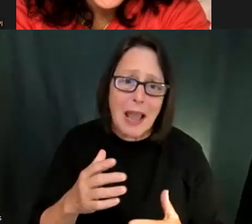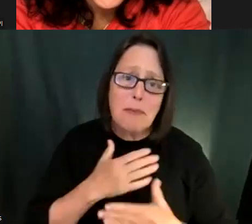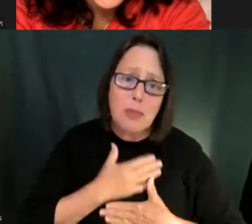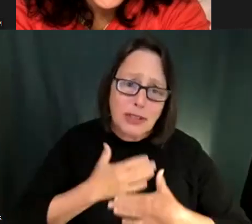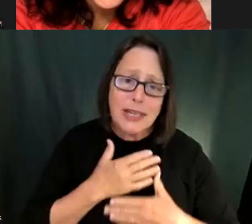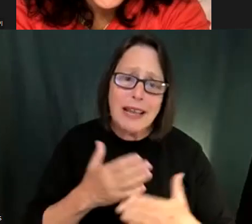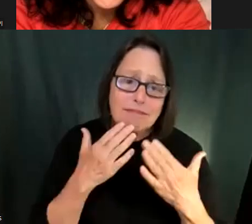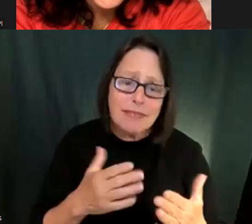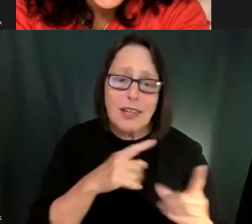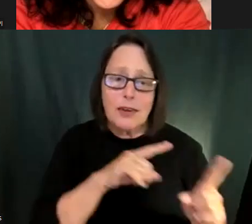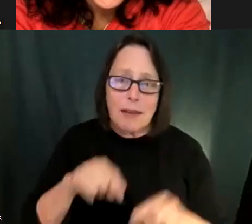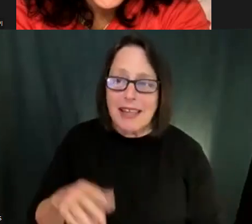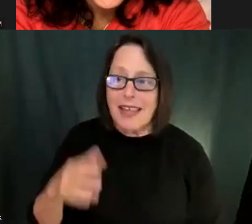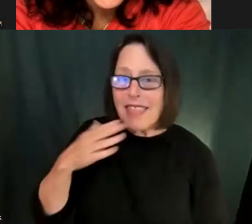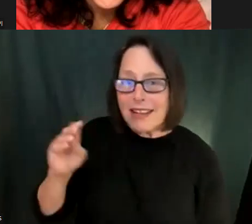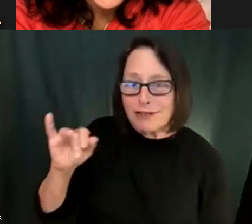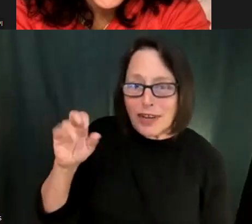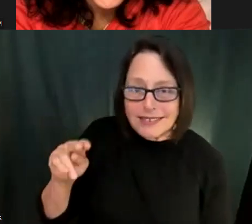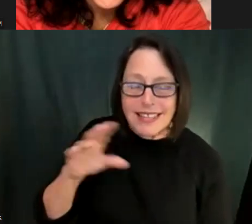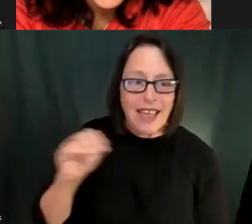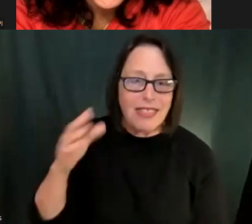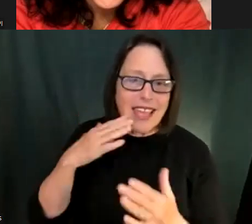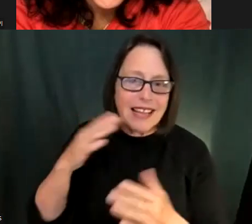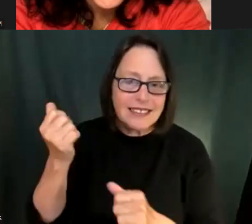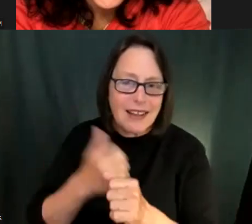All these wonderful tips and rituals that you implement in your classroom and all they're received by your students.